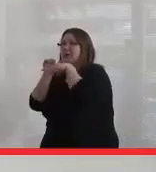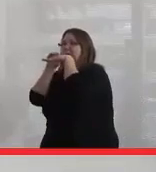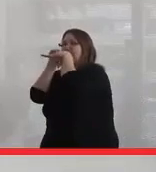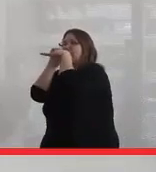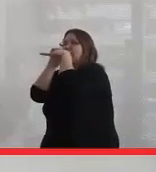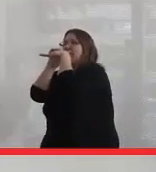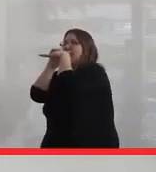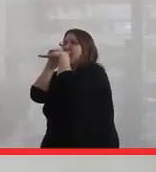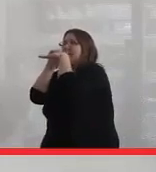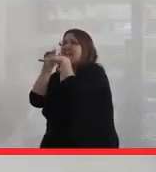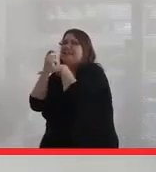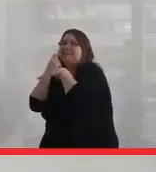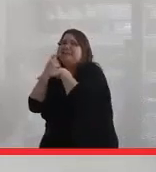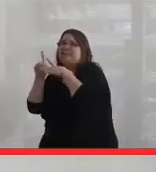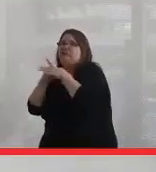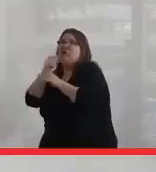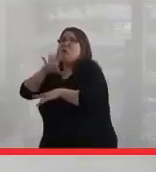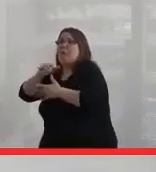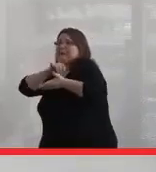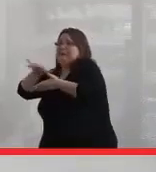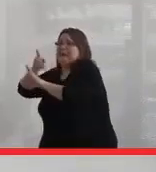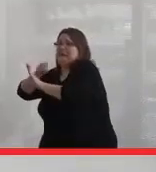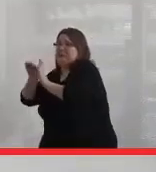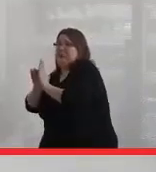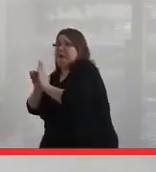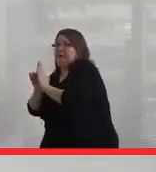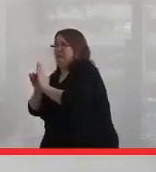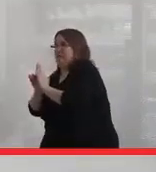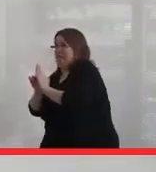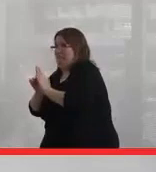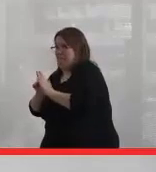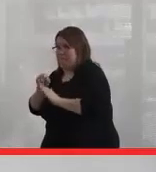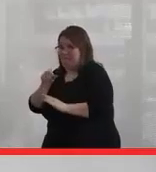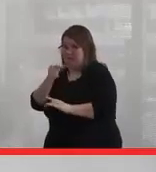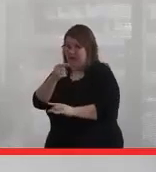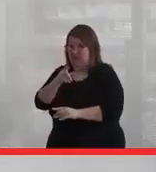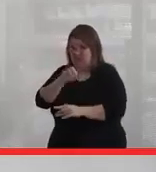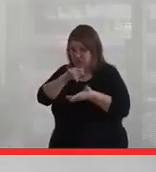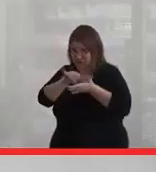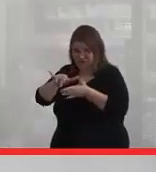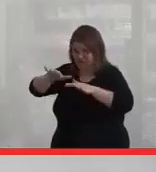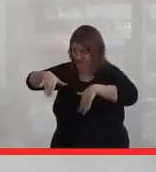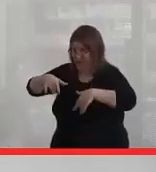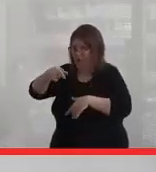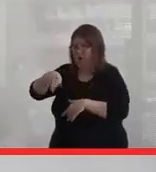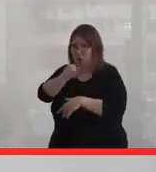started having women's studies programs, let alone gender studies or queer studies.